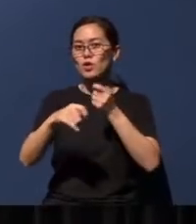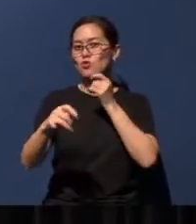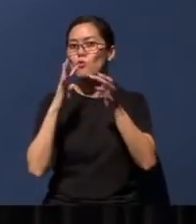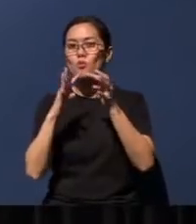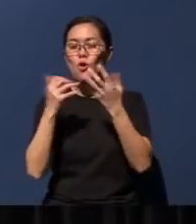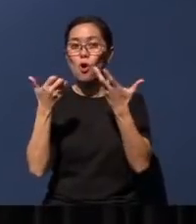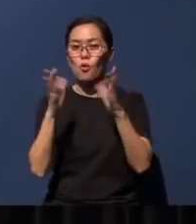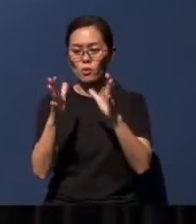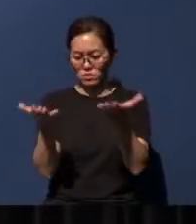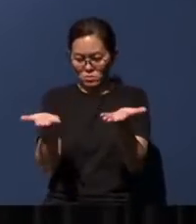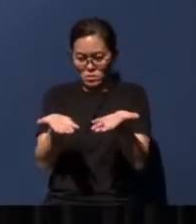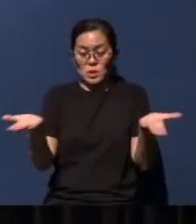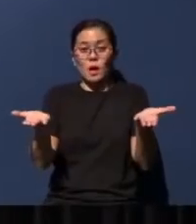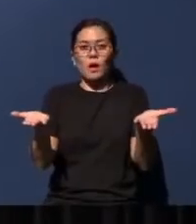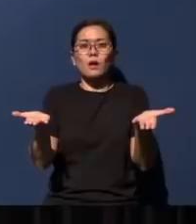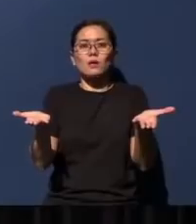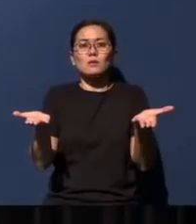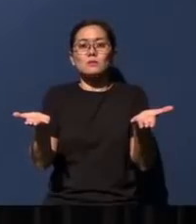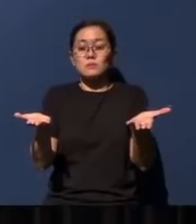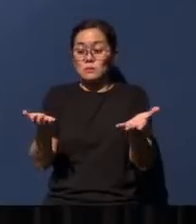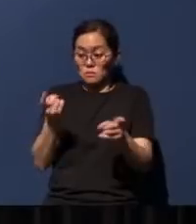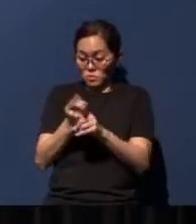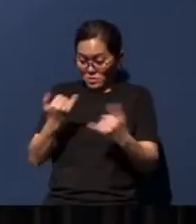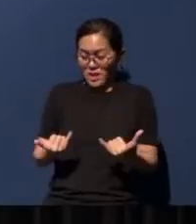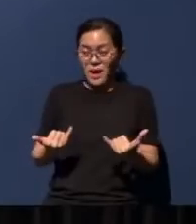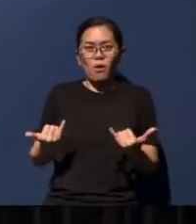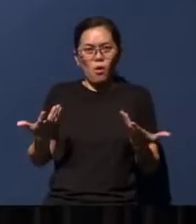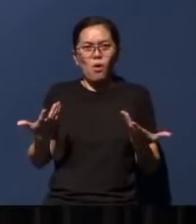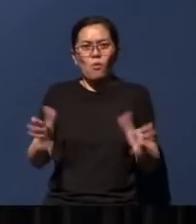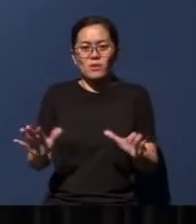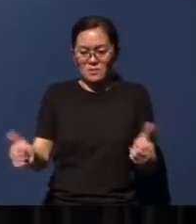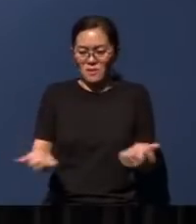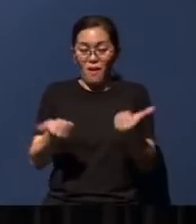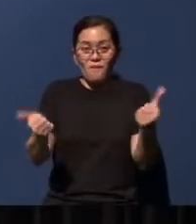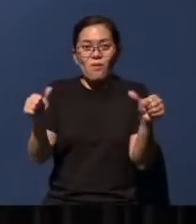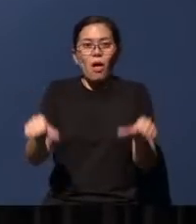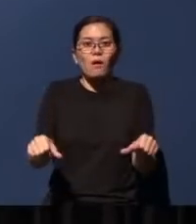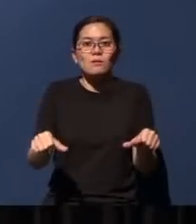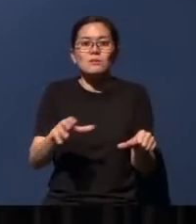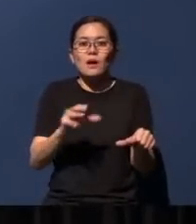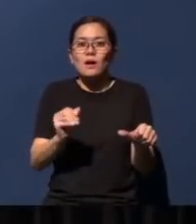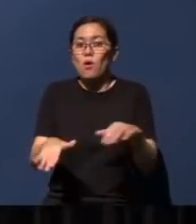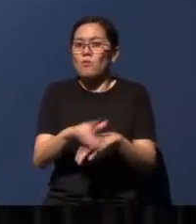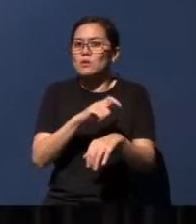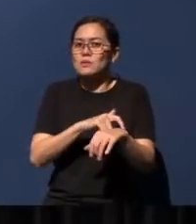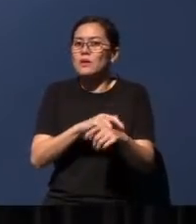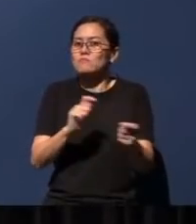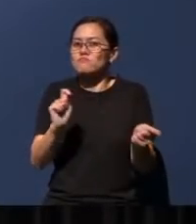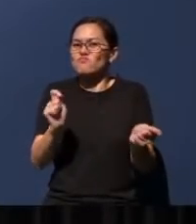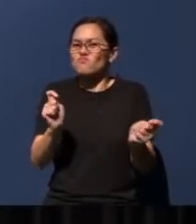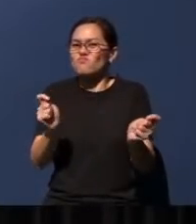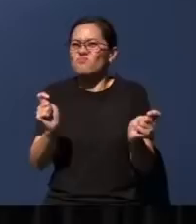available in some form, even right now. And with time, they will be further refined and enhanced.